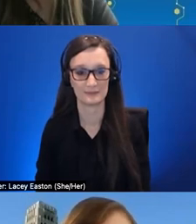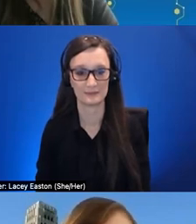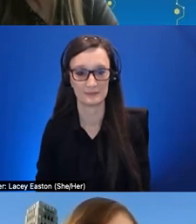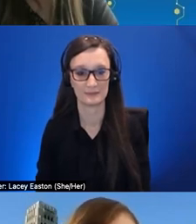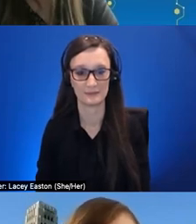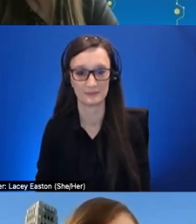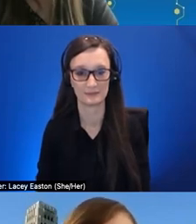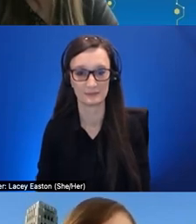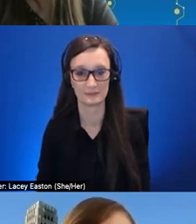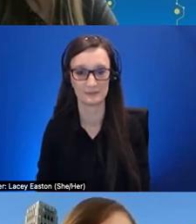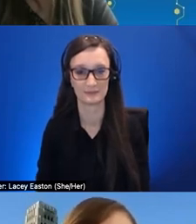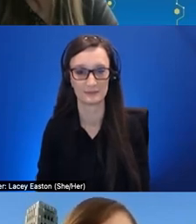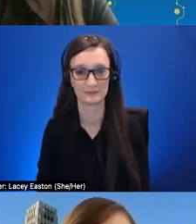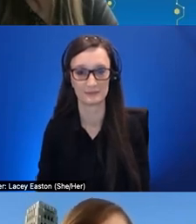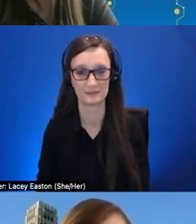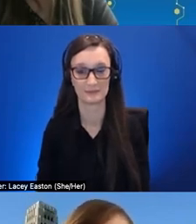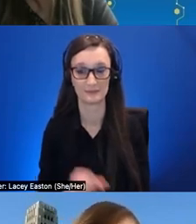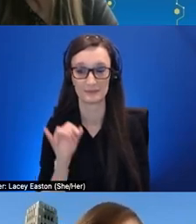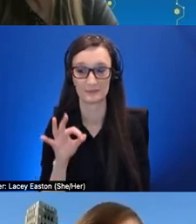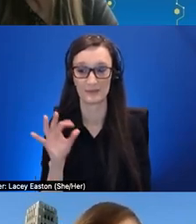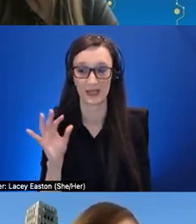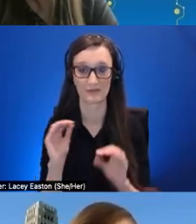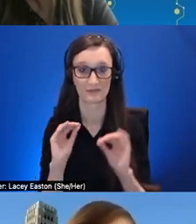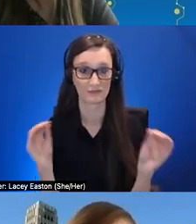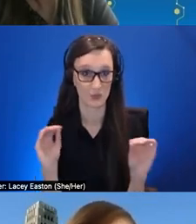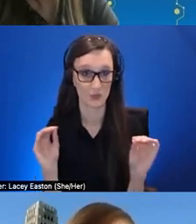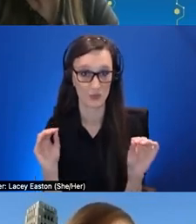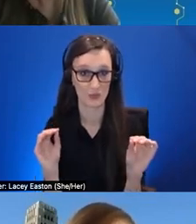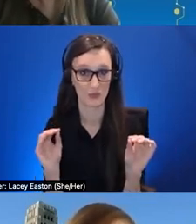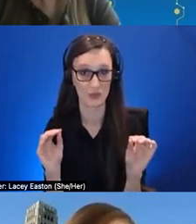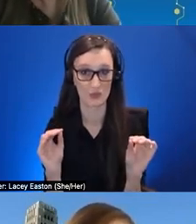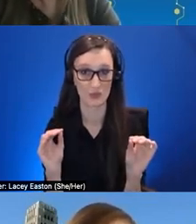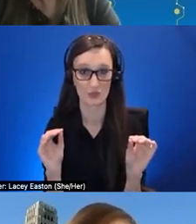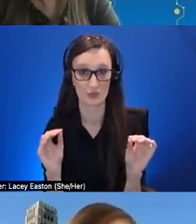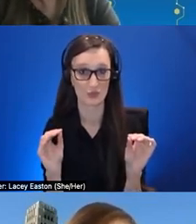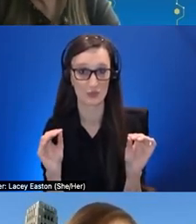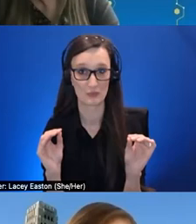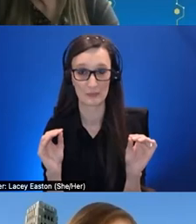if no more questions or if you think of them just pop in but maybe some final some final